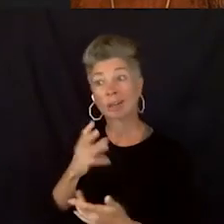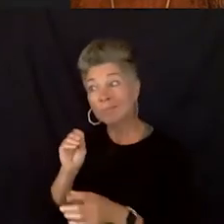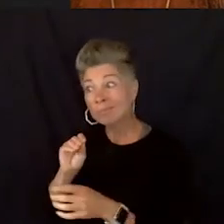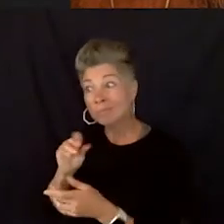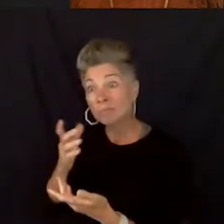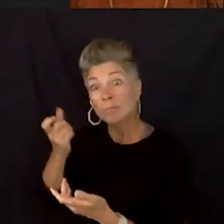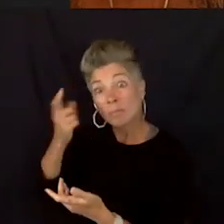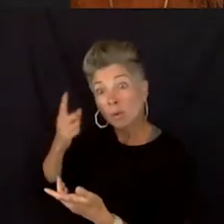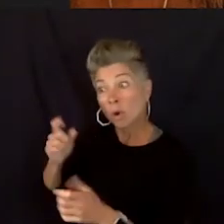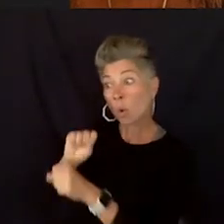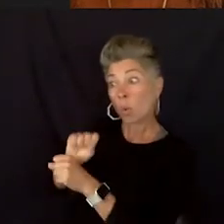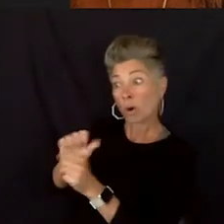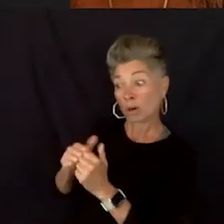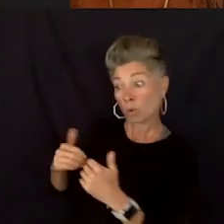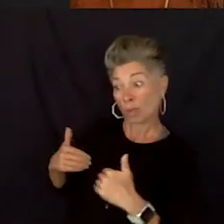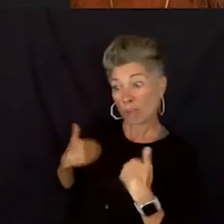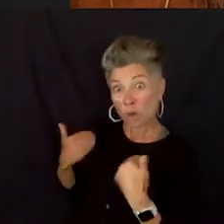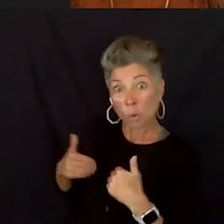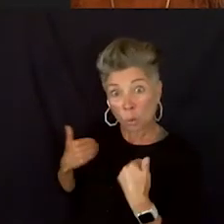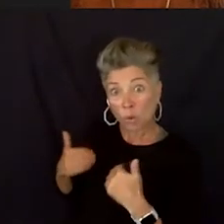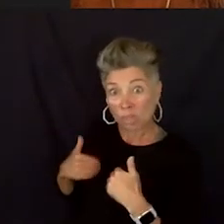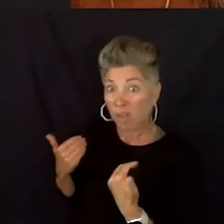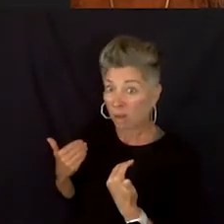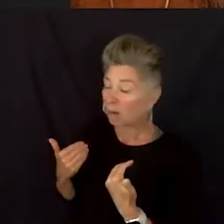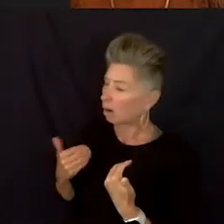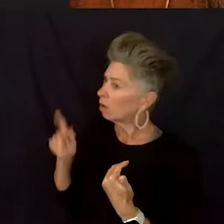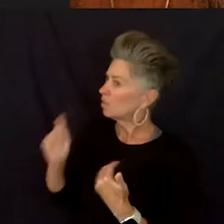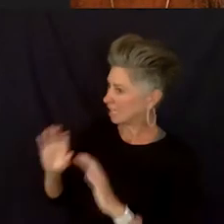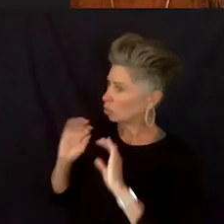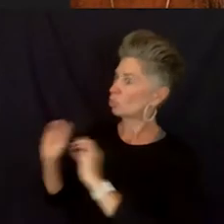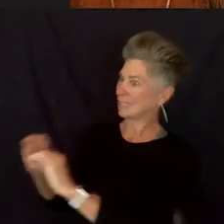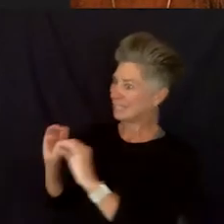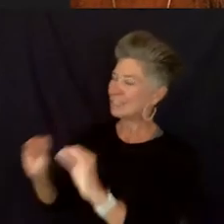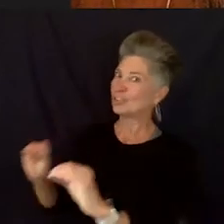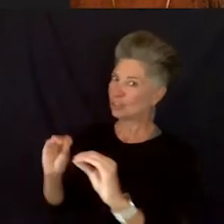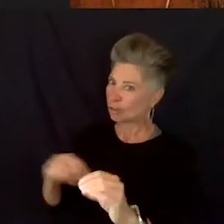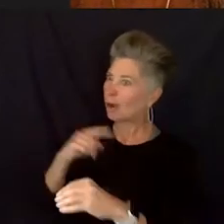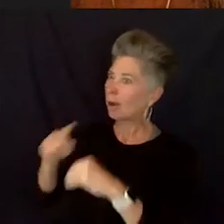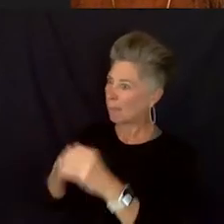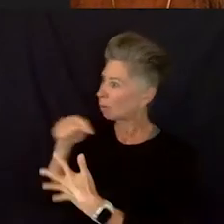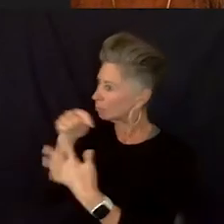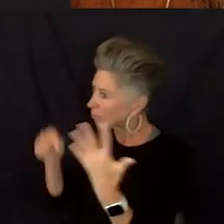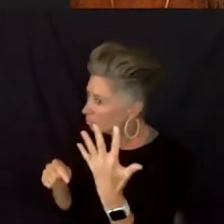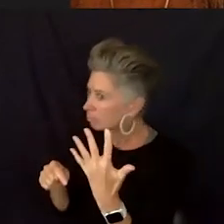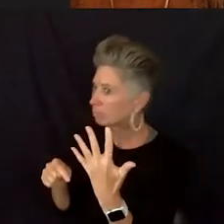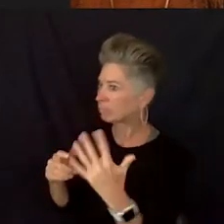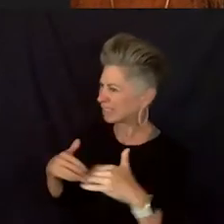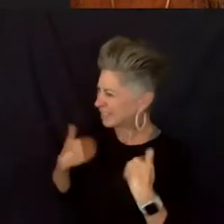I feel that this is something that we need to start teaching at a earlier age. How to navigate healthcare system.